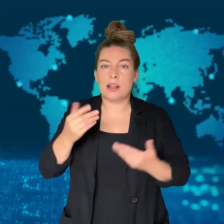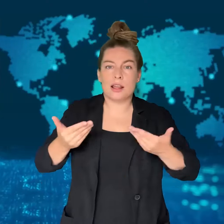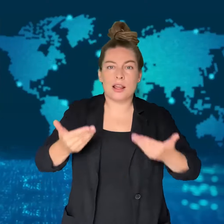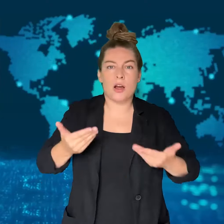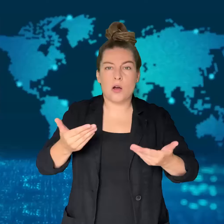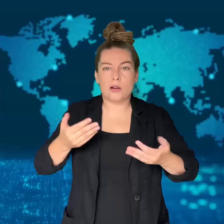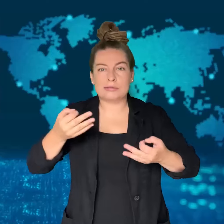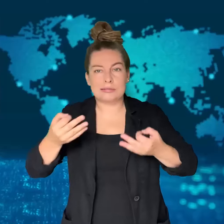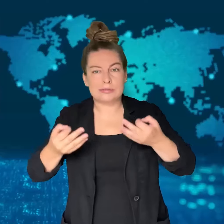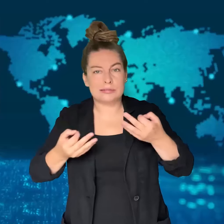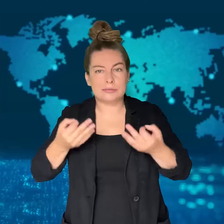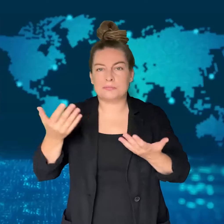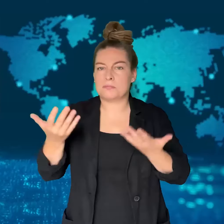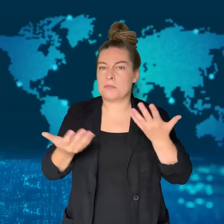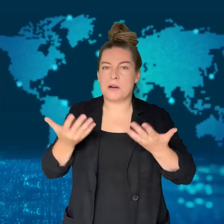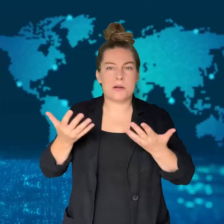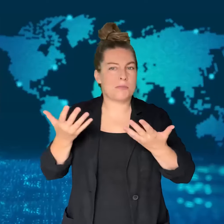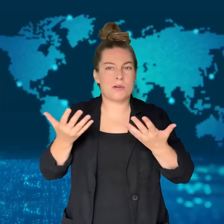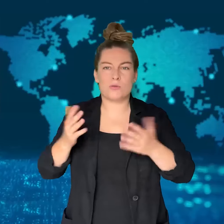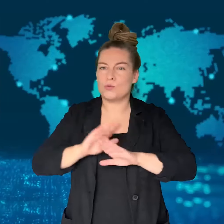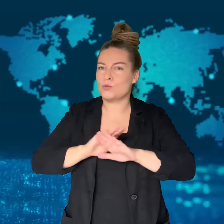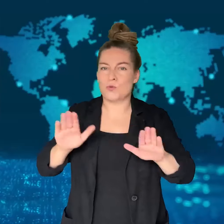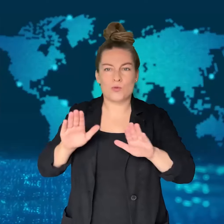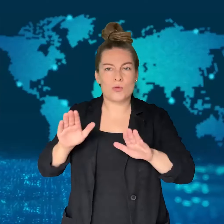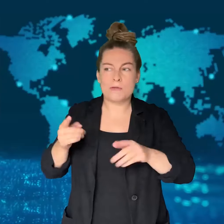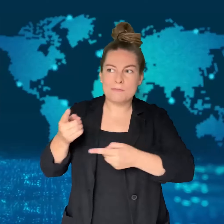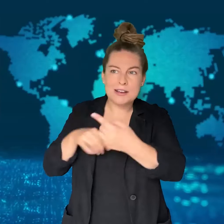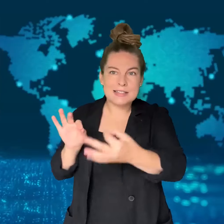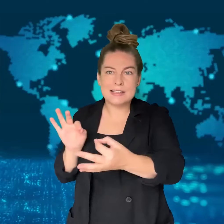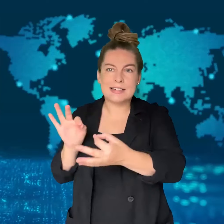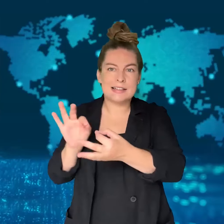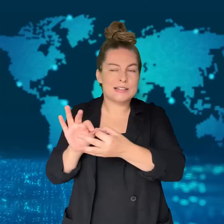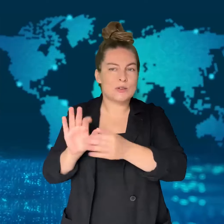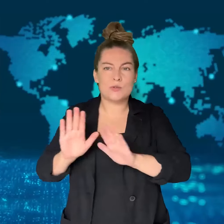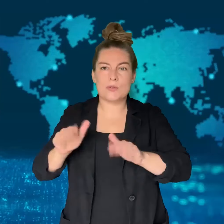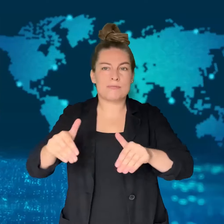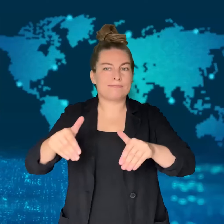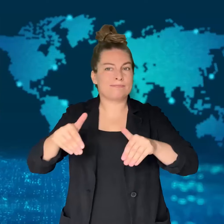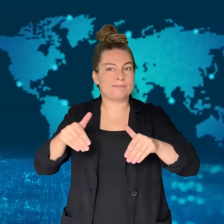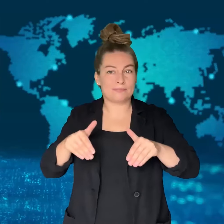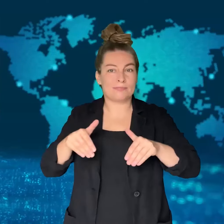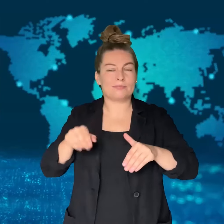but Iran is considering scrapping revenge plans.